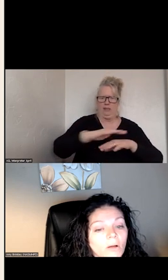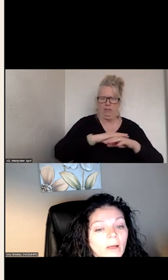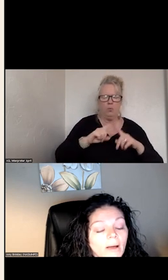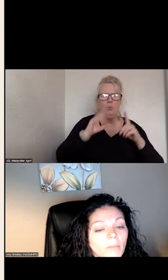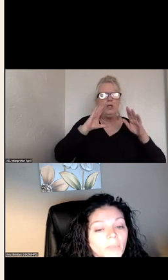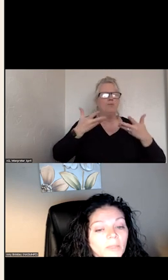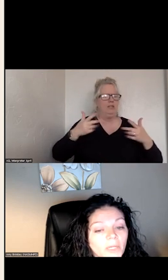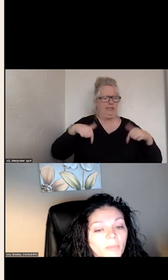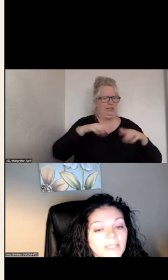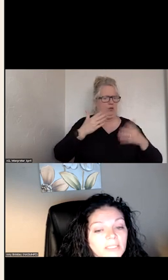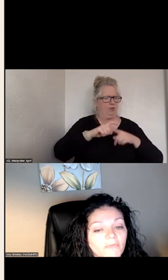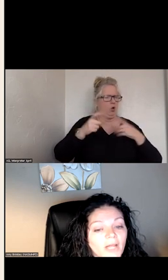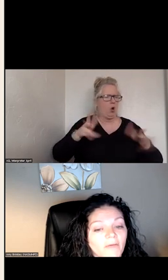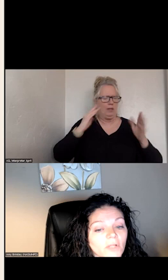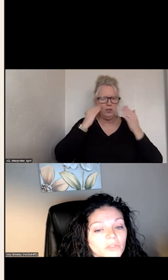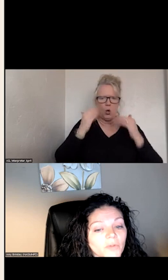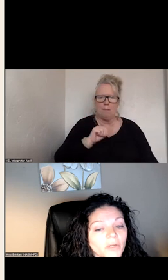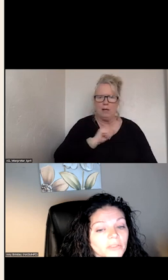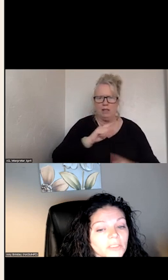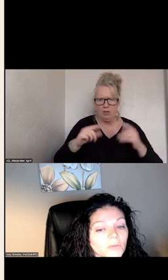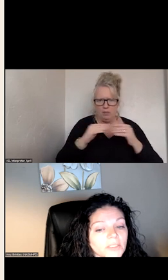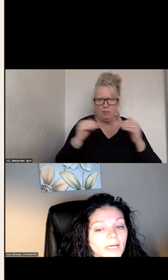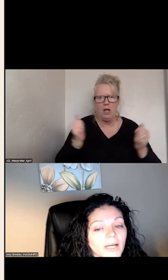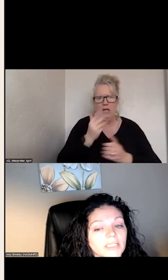BEING A PEER MYSELF AND HAVING LOST THREE BROTHERS TO SUICIDE, I